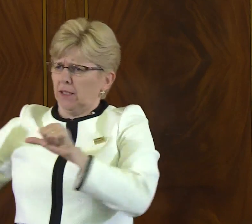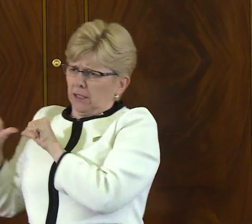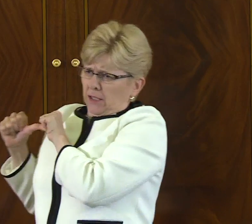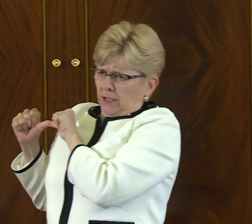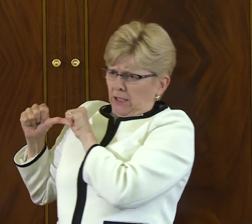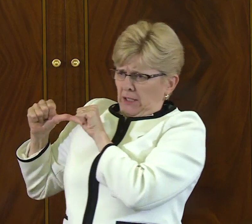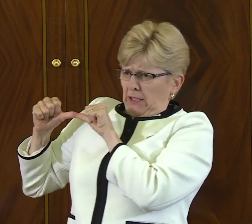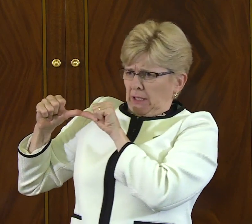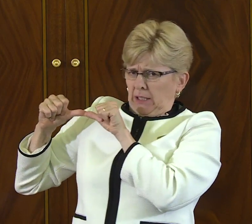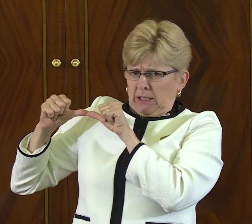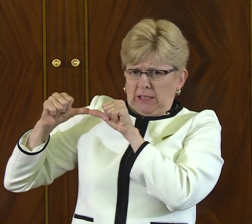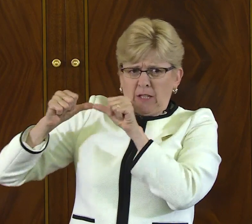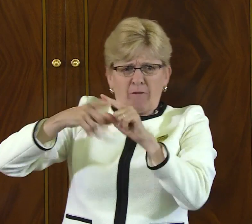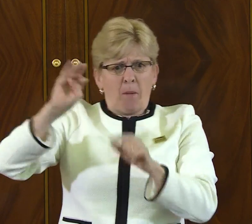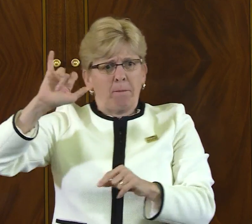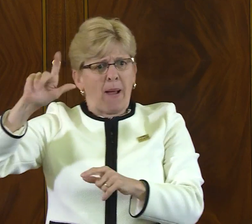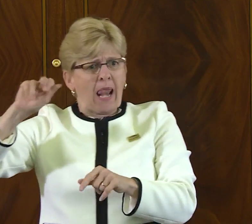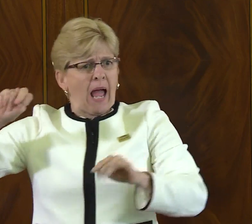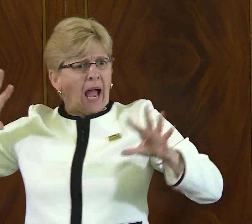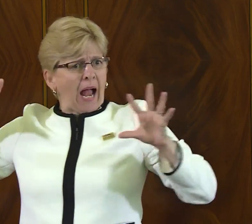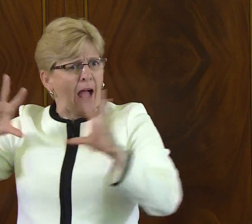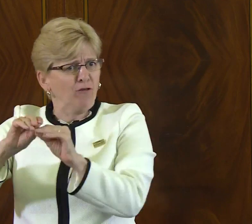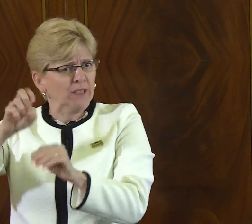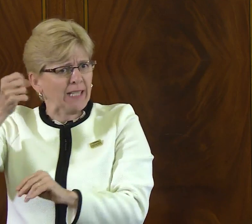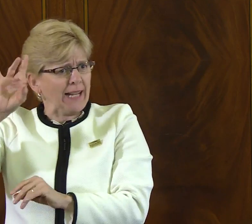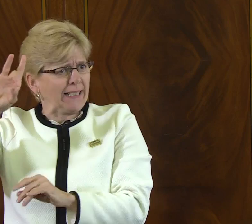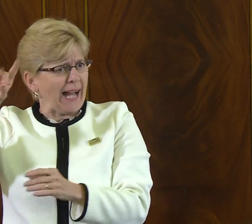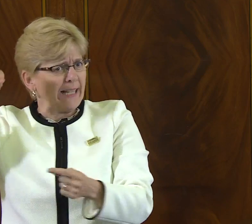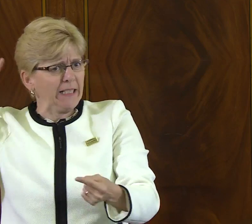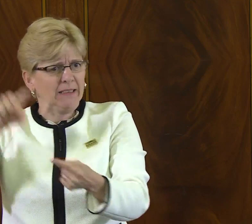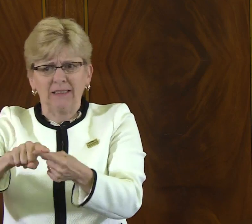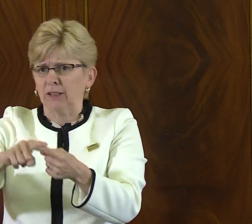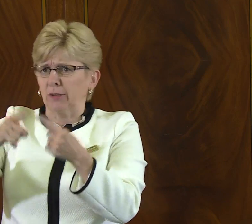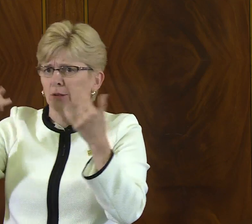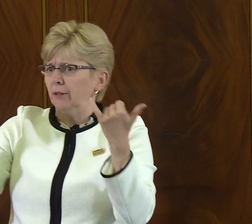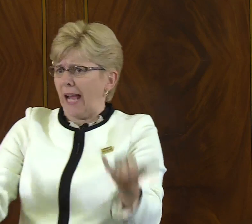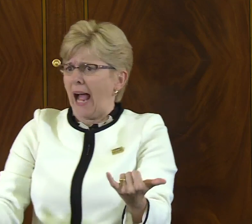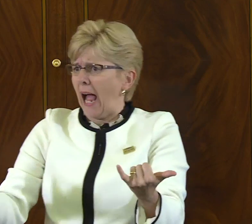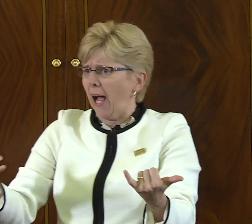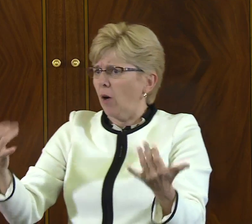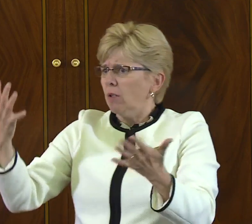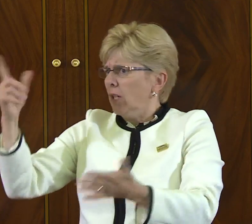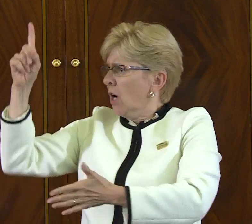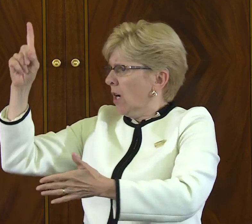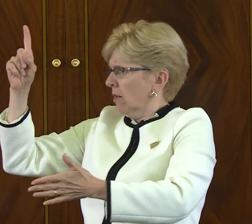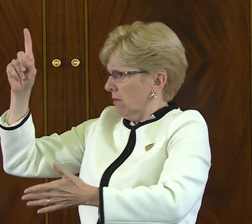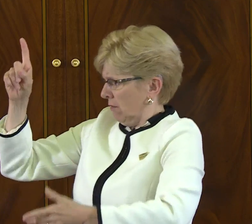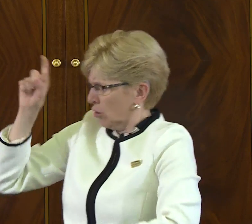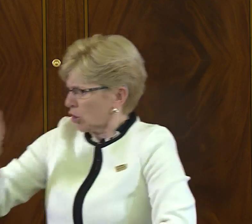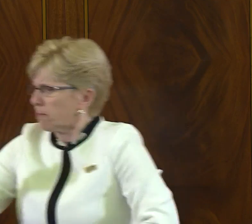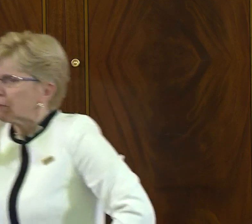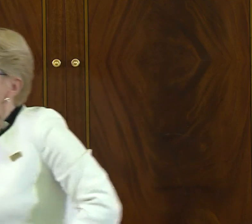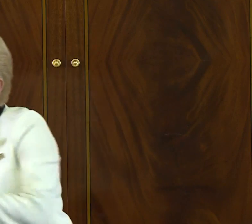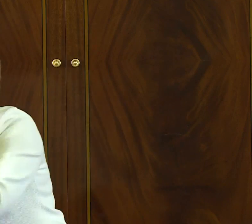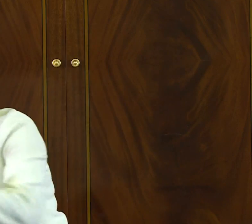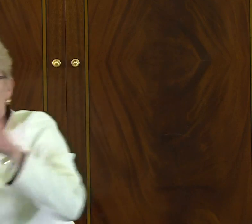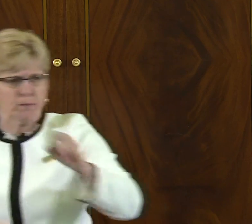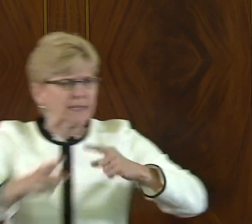and that debate has been a long standing one over the years from Plato, you know, to the 1880's, even to now,